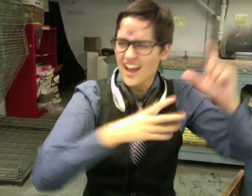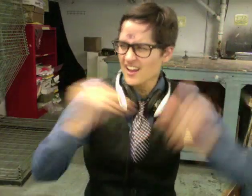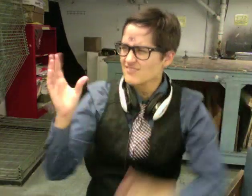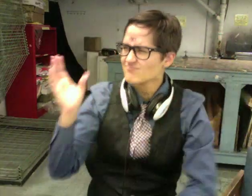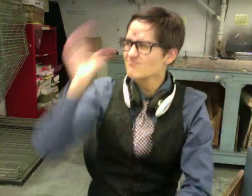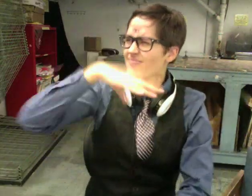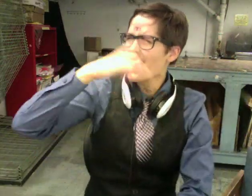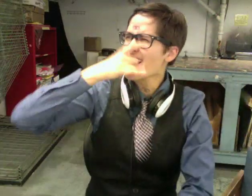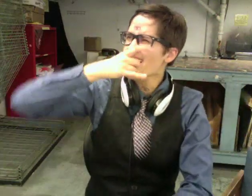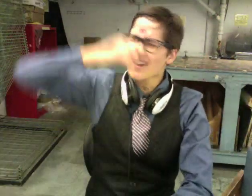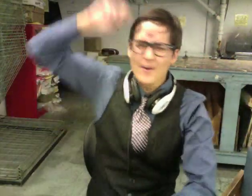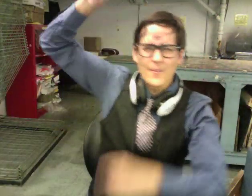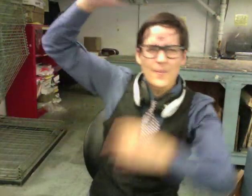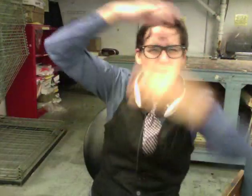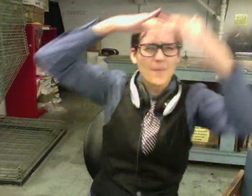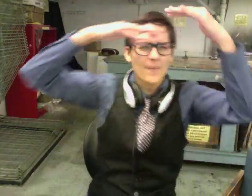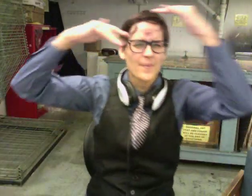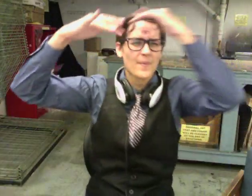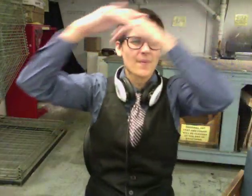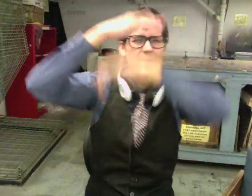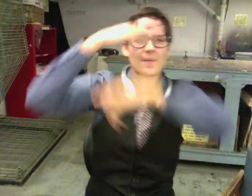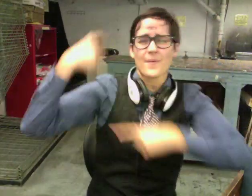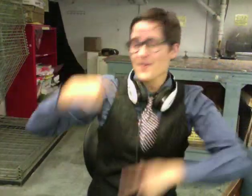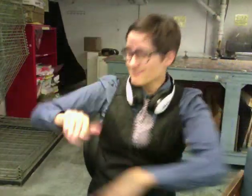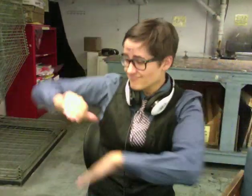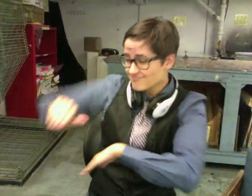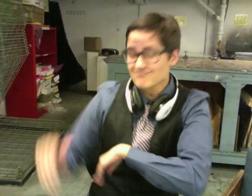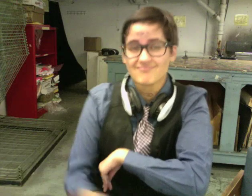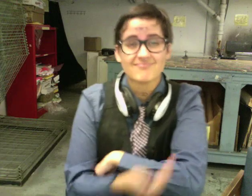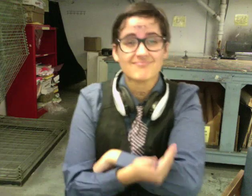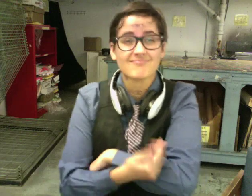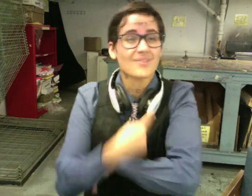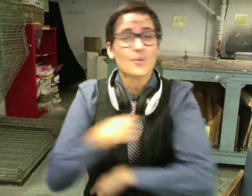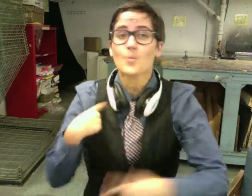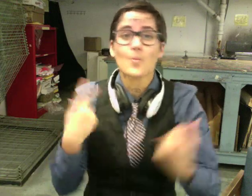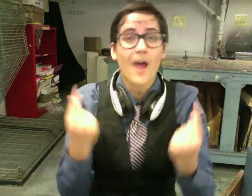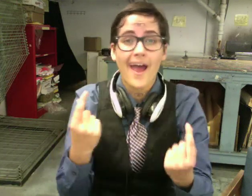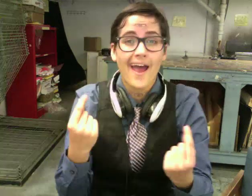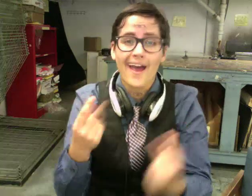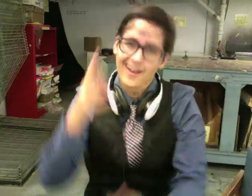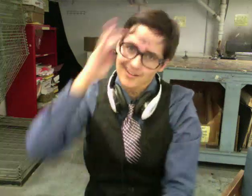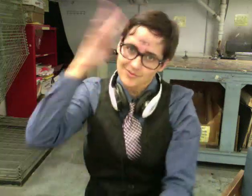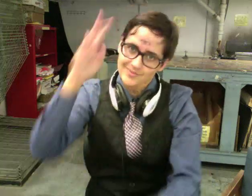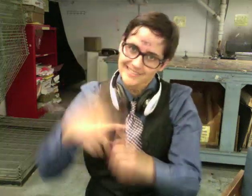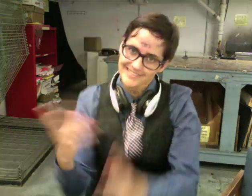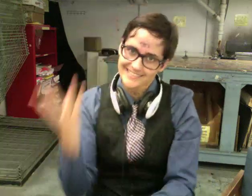mysterious lights pass overhead while we all pretend to sleep.